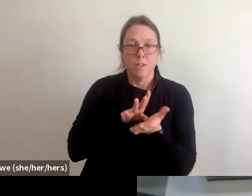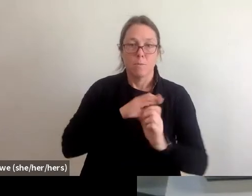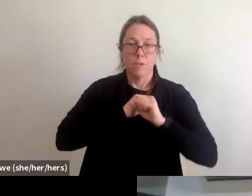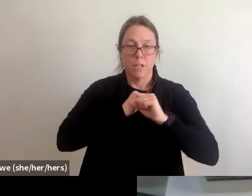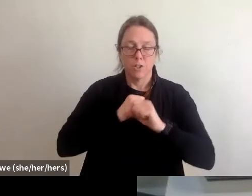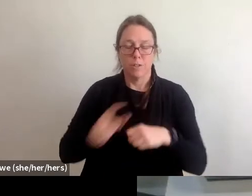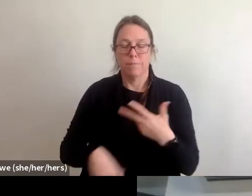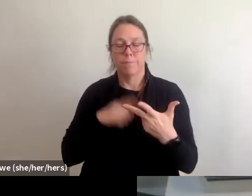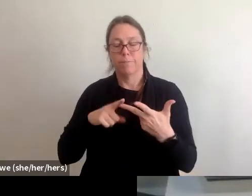in your area.